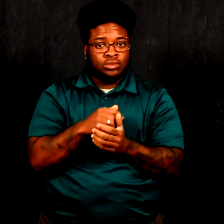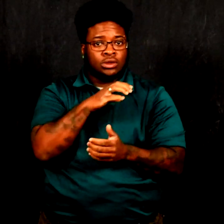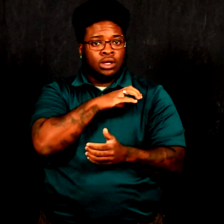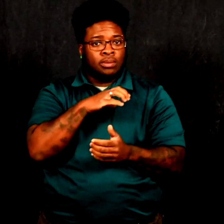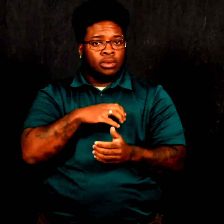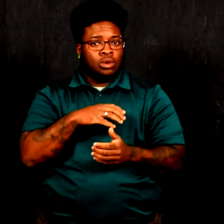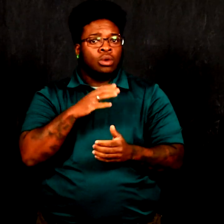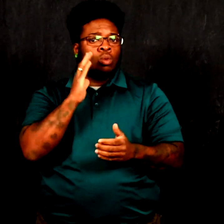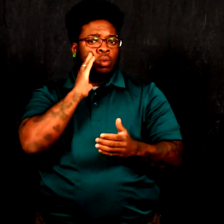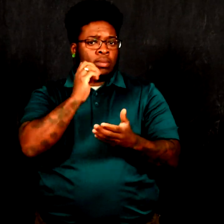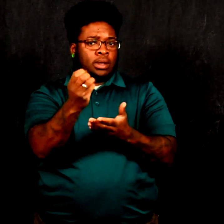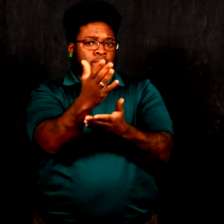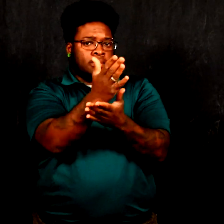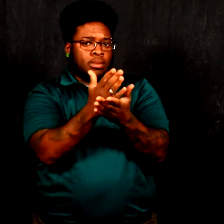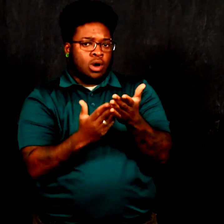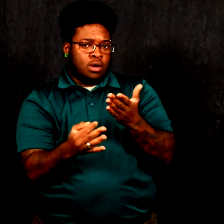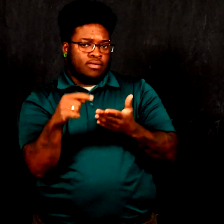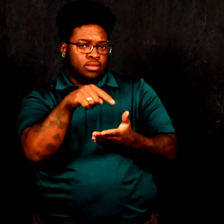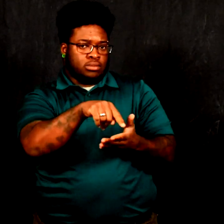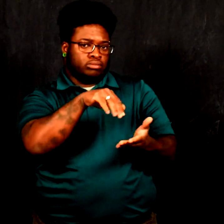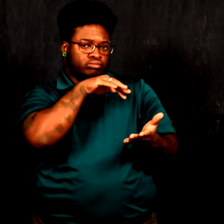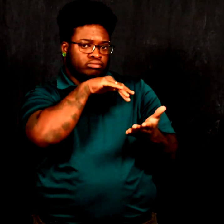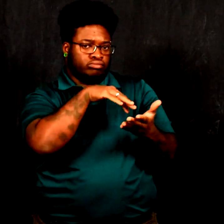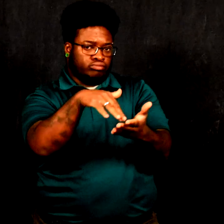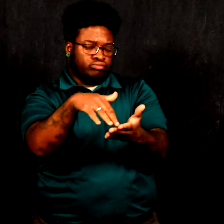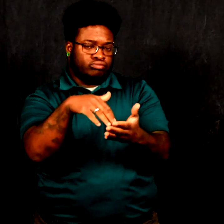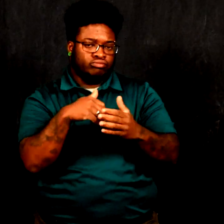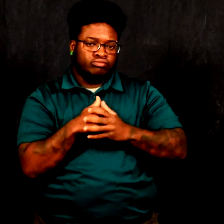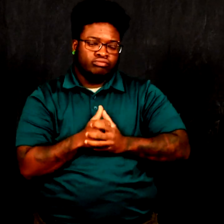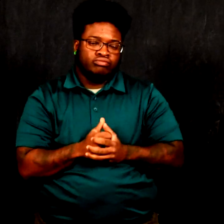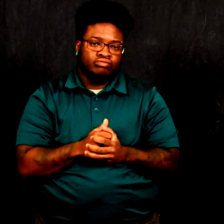The Commission will be part of the study.